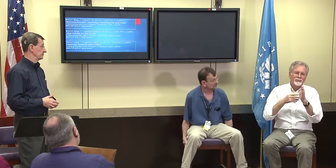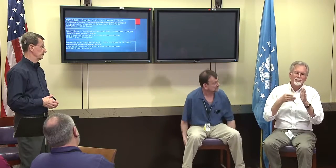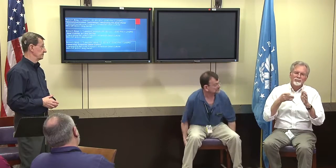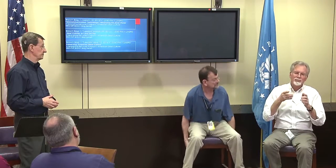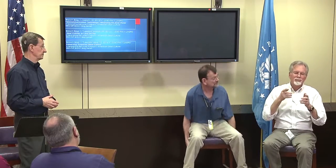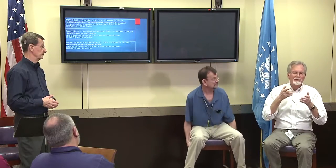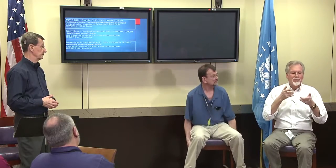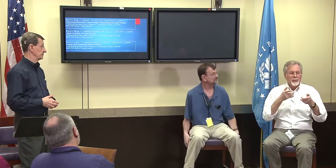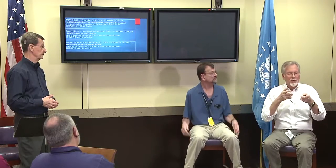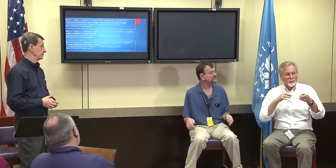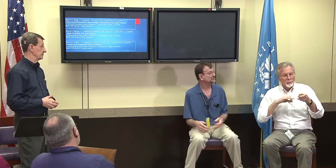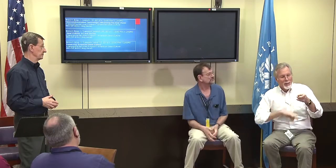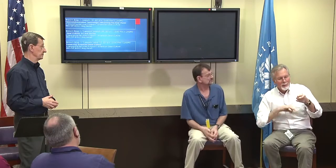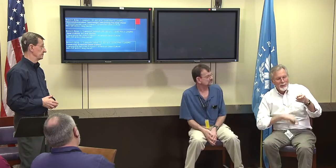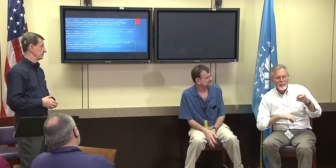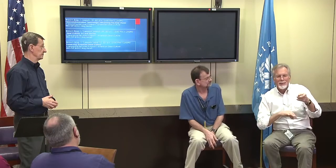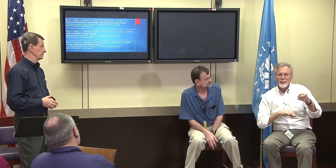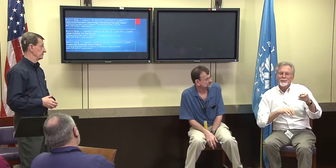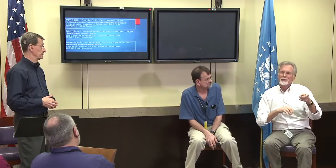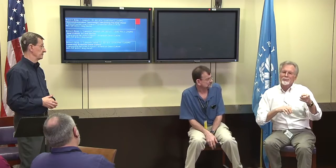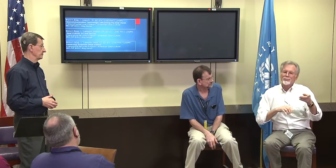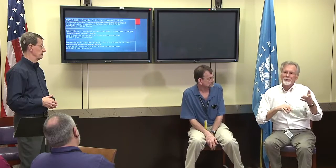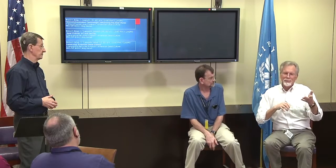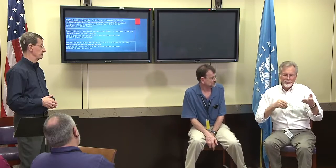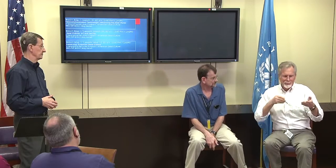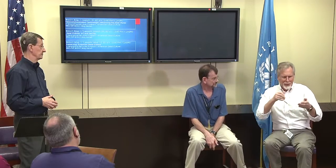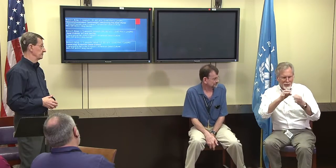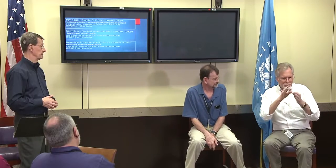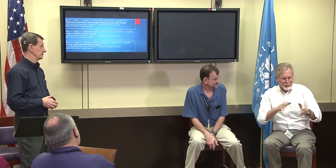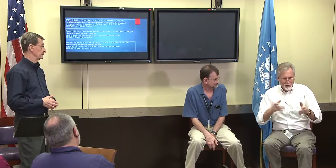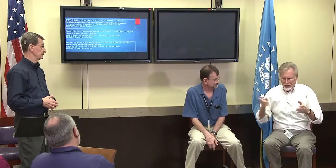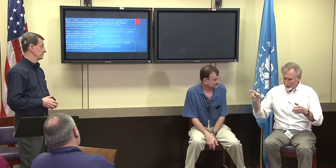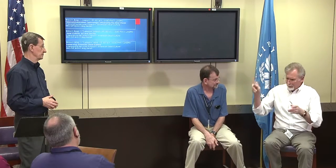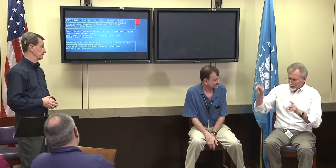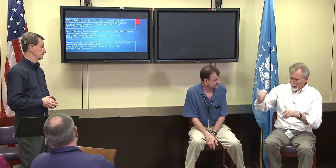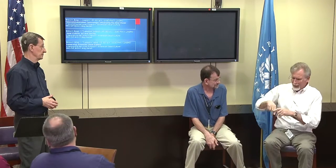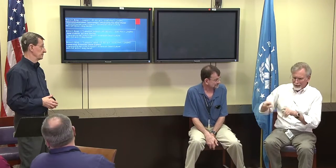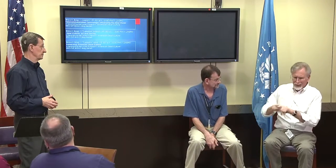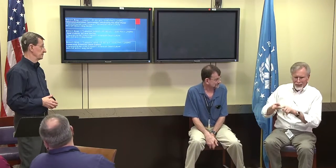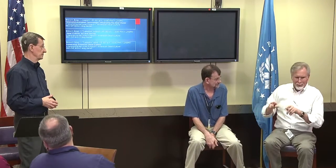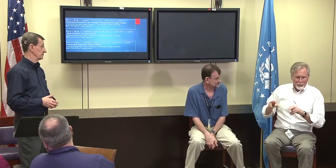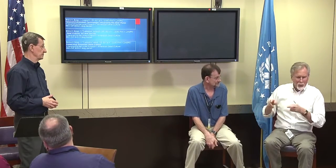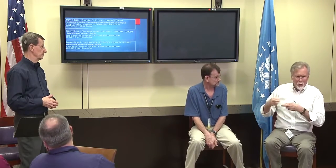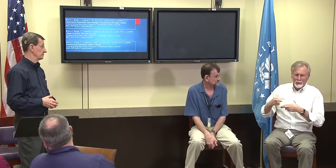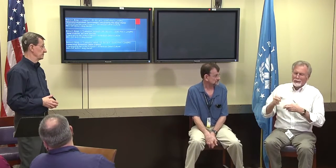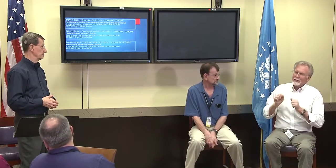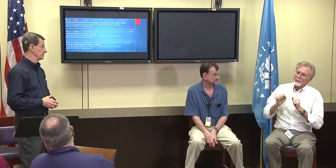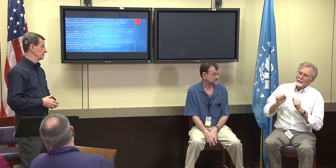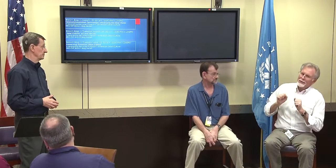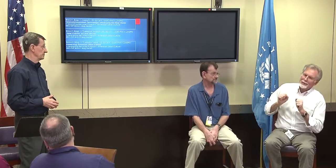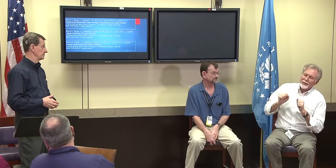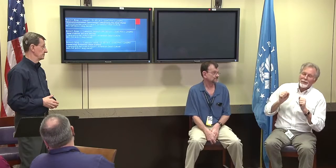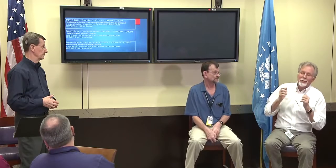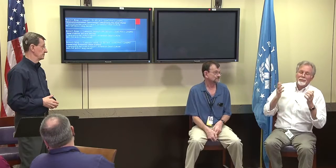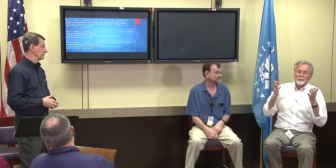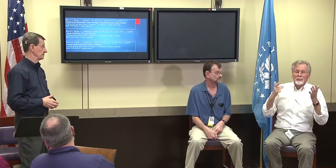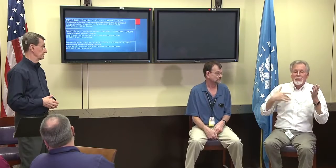The FCC's regulation is going to eat into their money